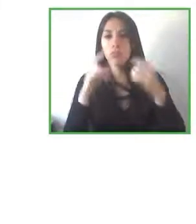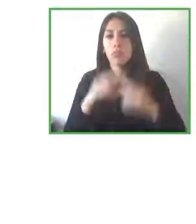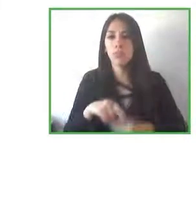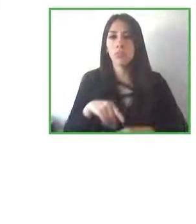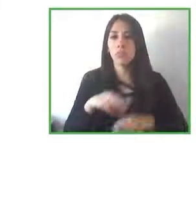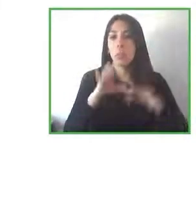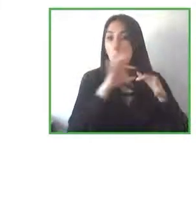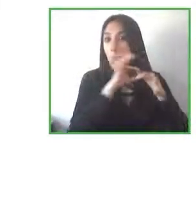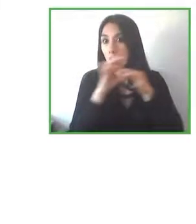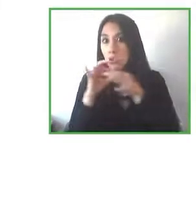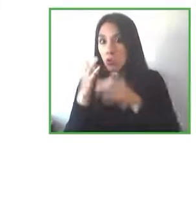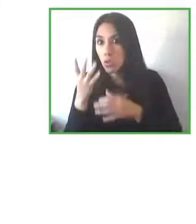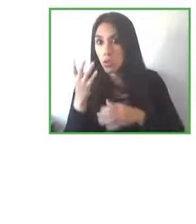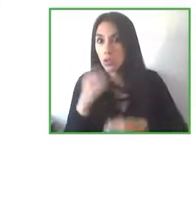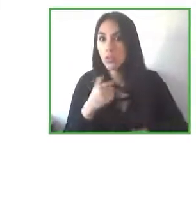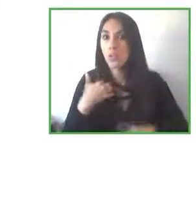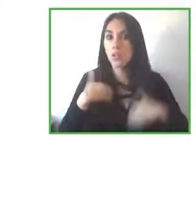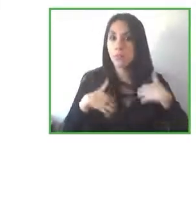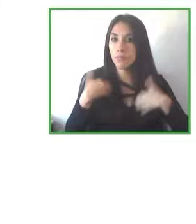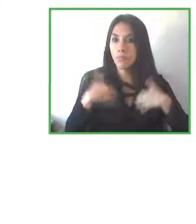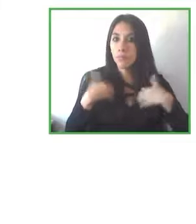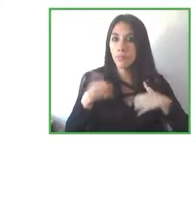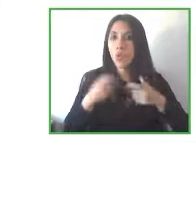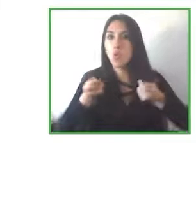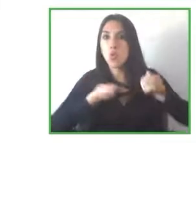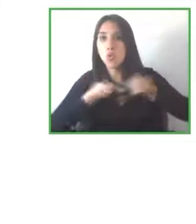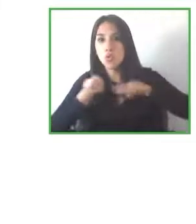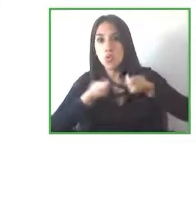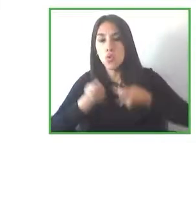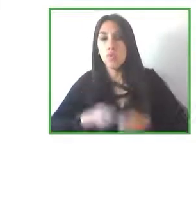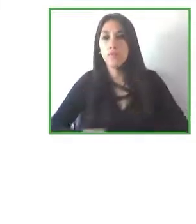necessarily the type of activity that you're engaged in